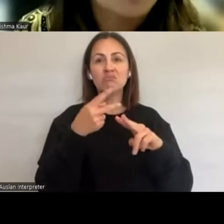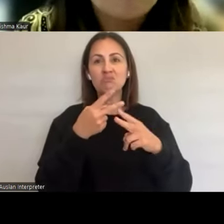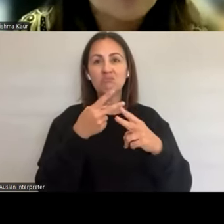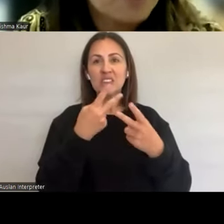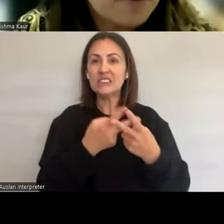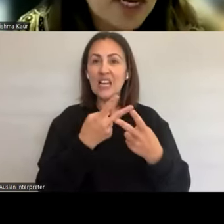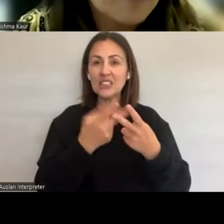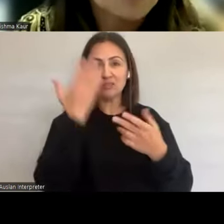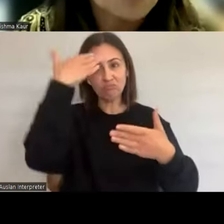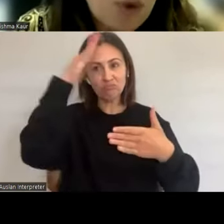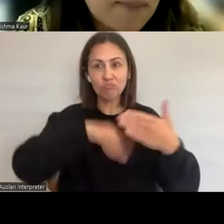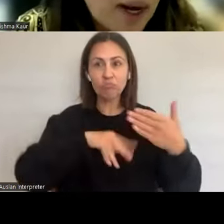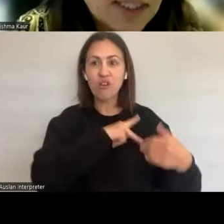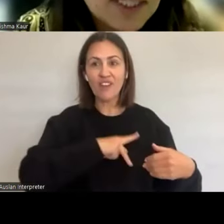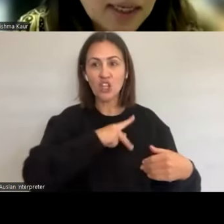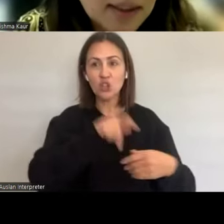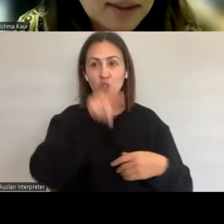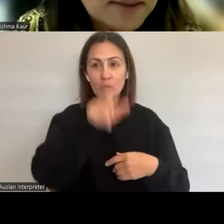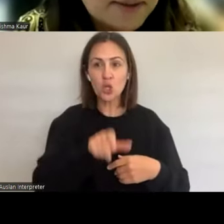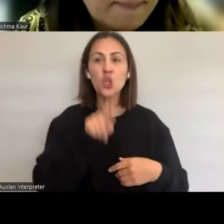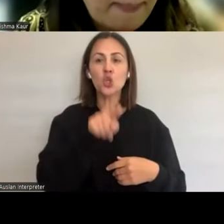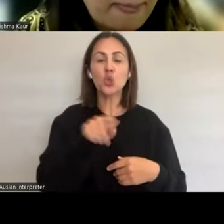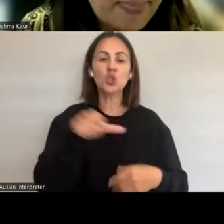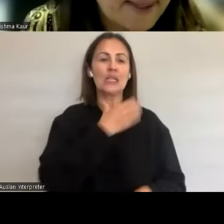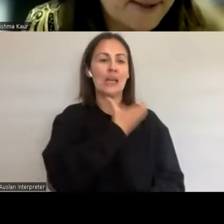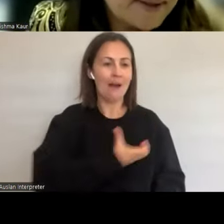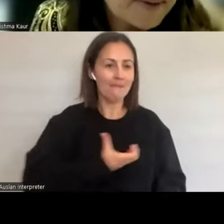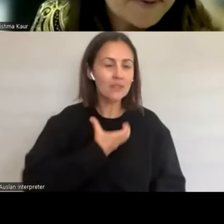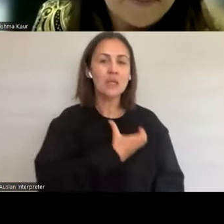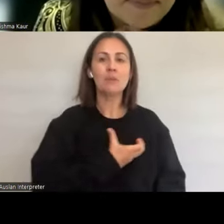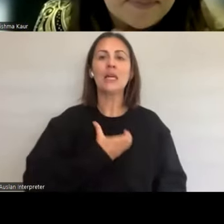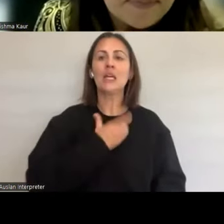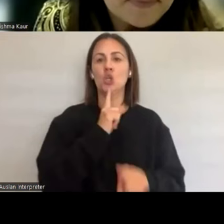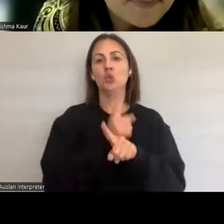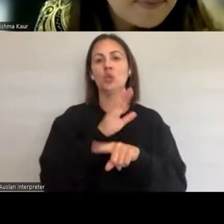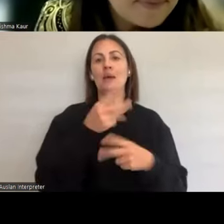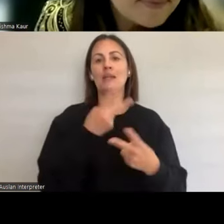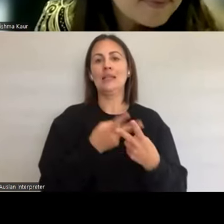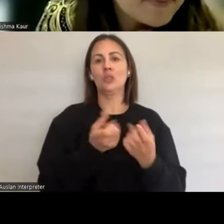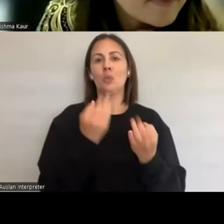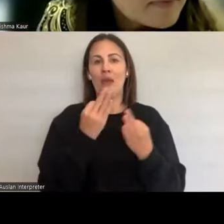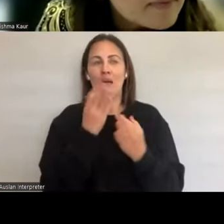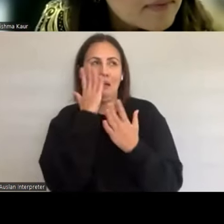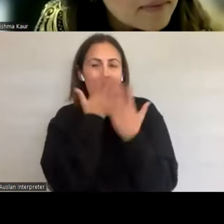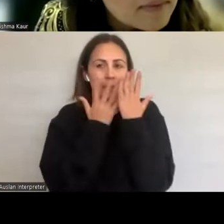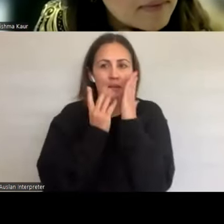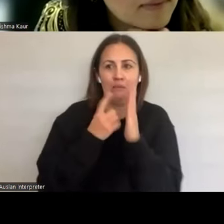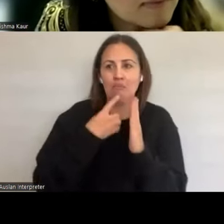be comfortably be able to talk about sex. Absolutely. And you mentioned about, shame